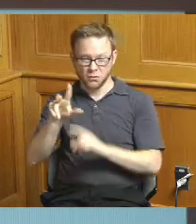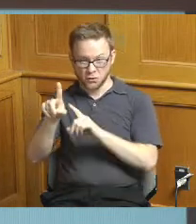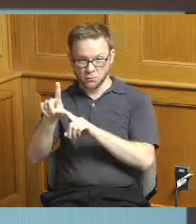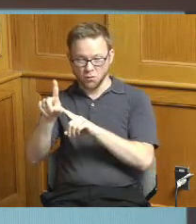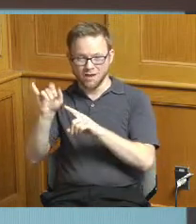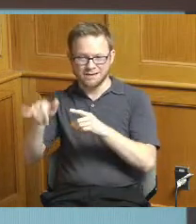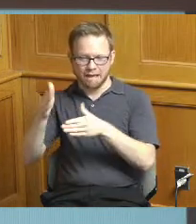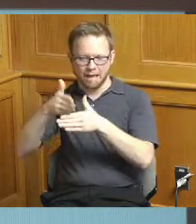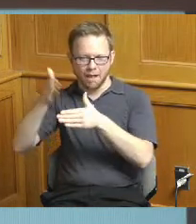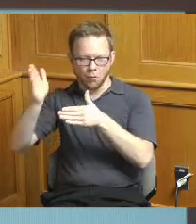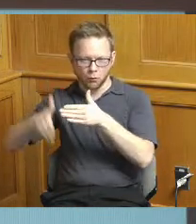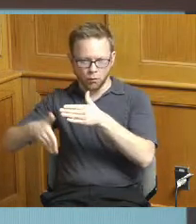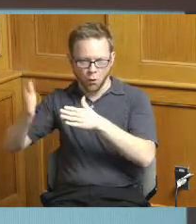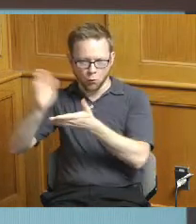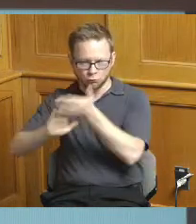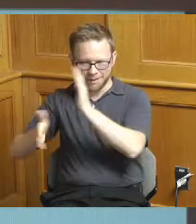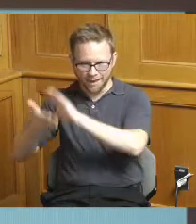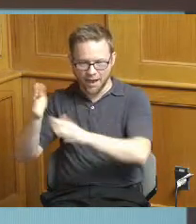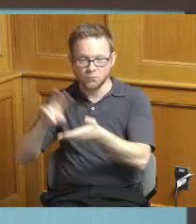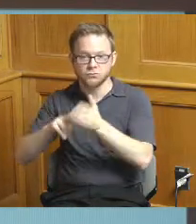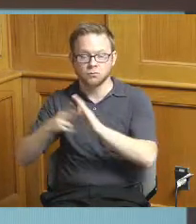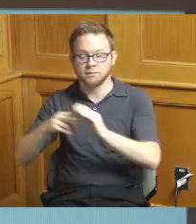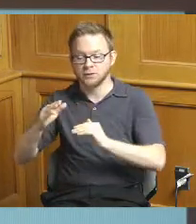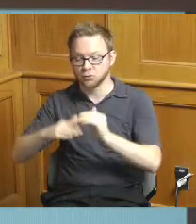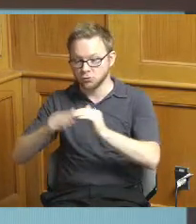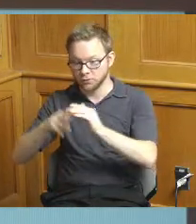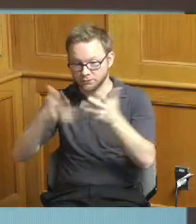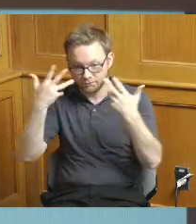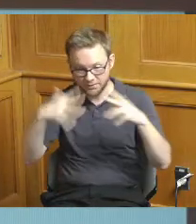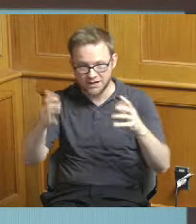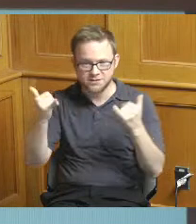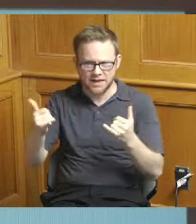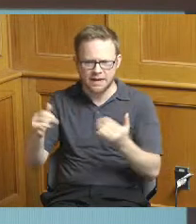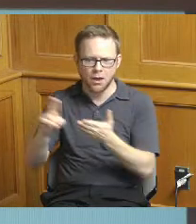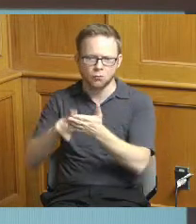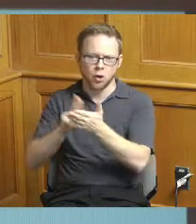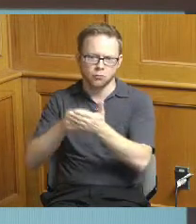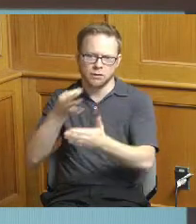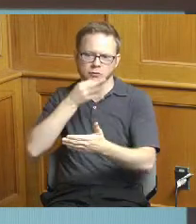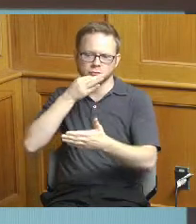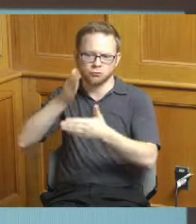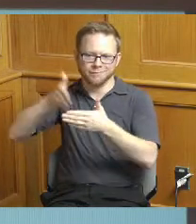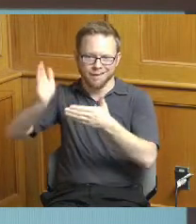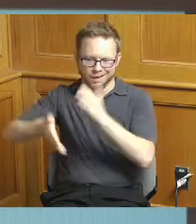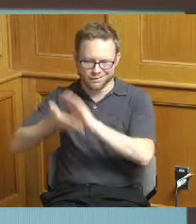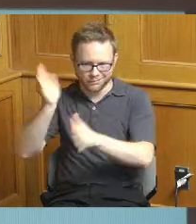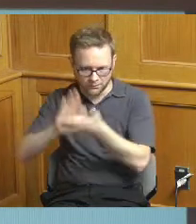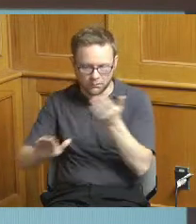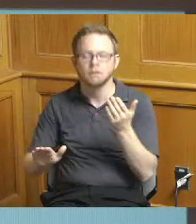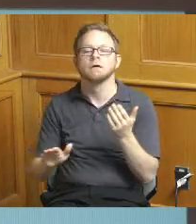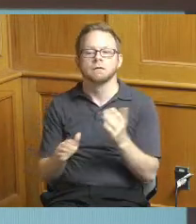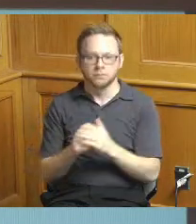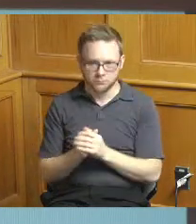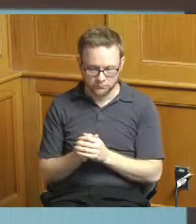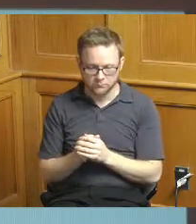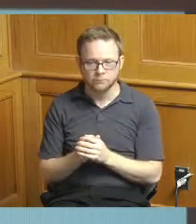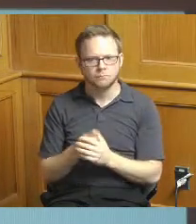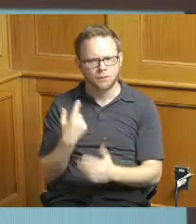we completed construction and we're in contract closeout phase we are certainly seeing challenges